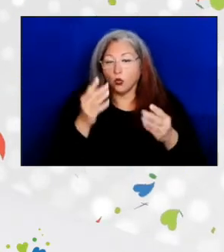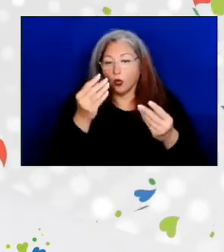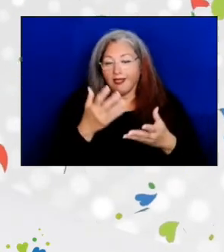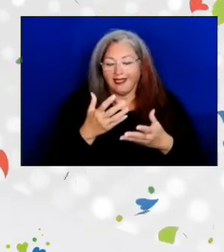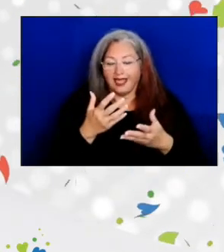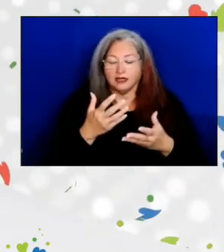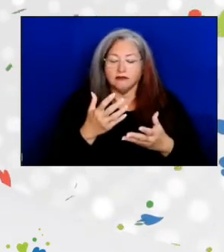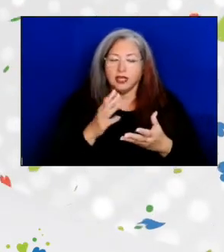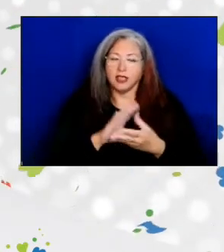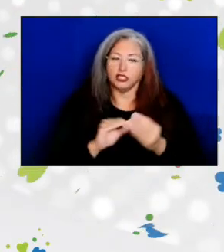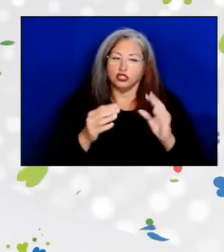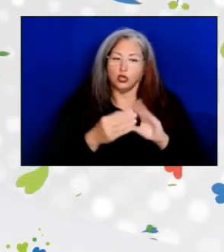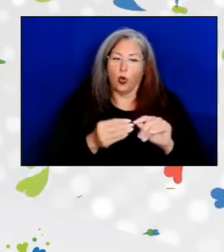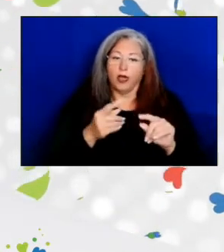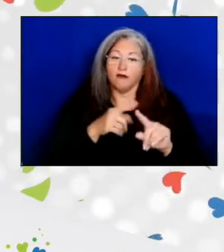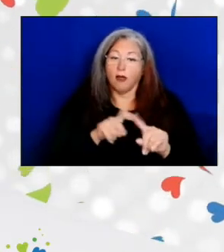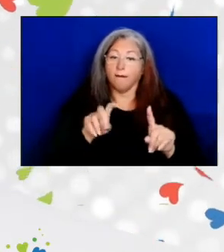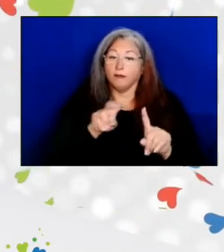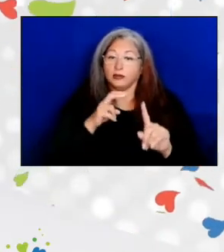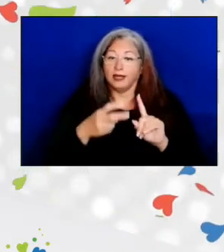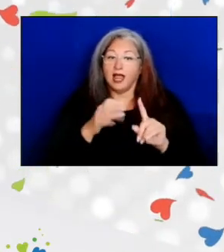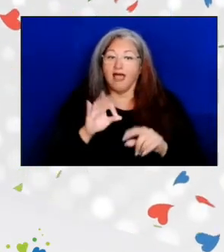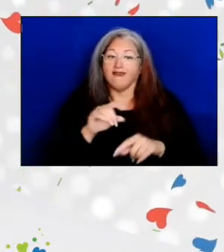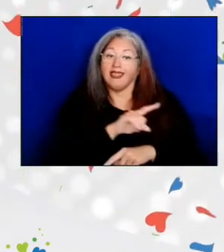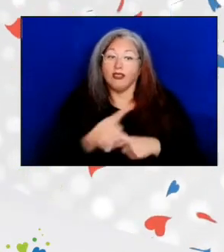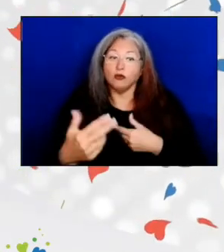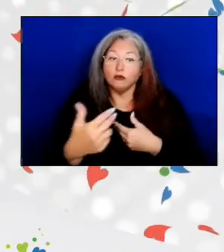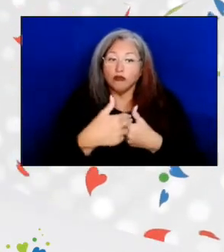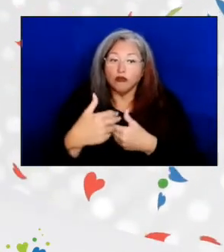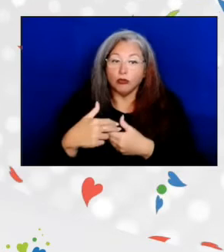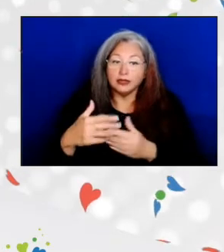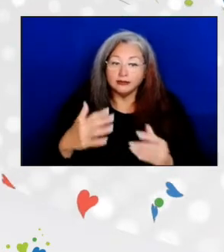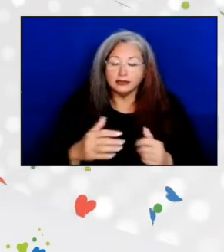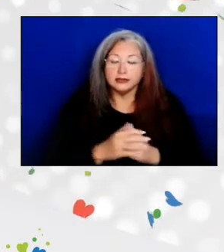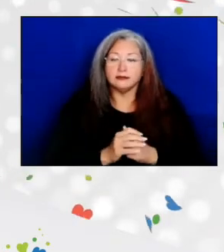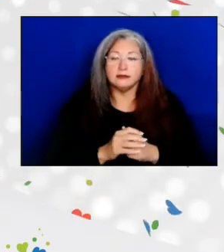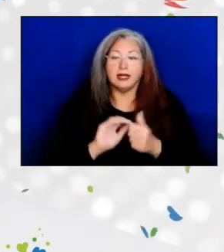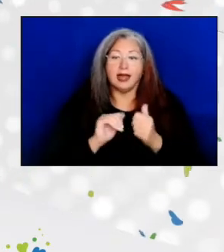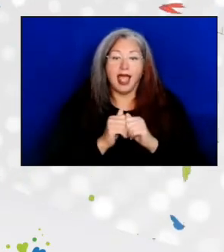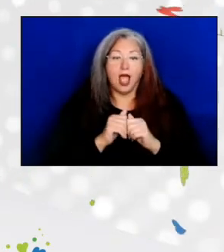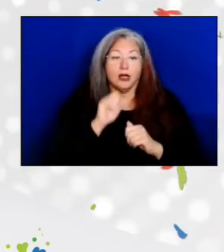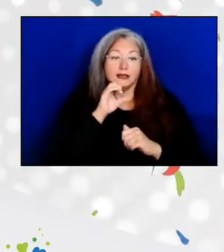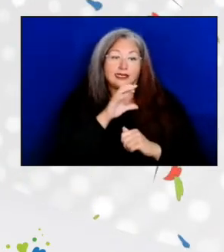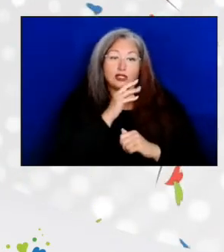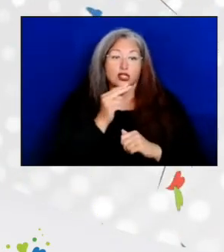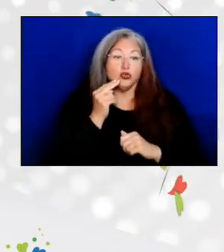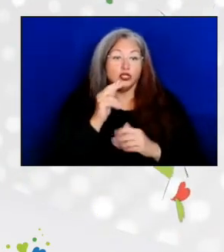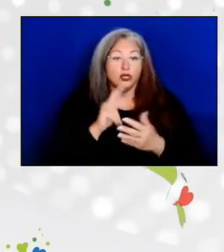from the perspective of participants and how the Senior Nutrition Program allows them